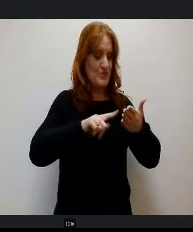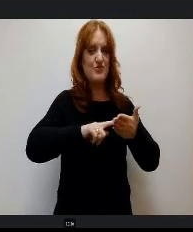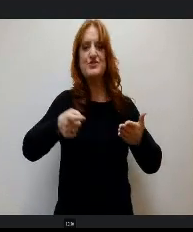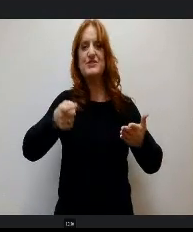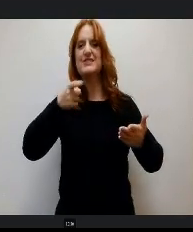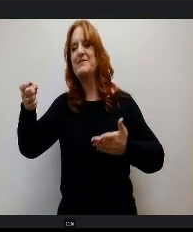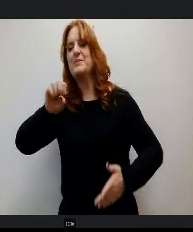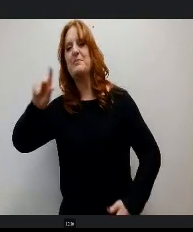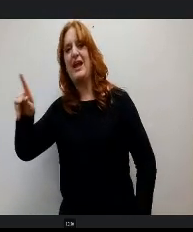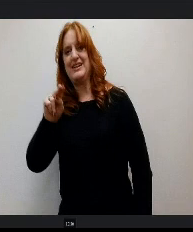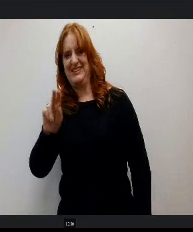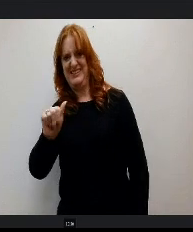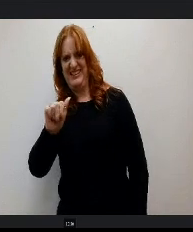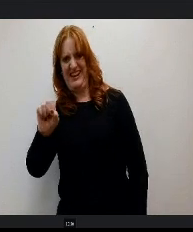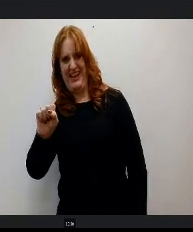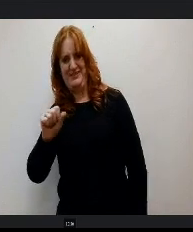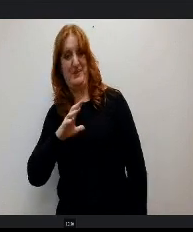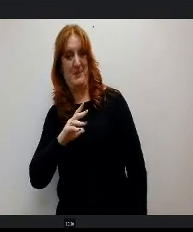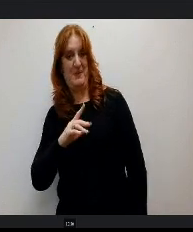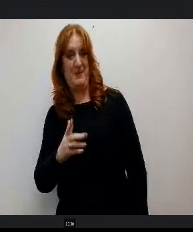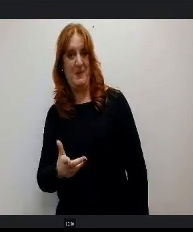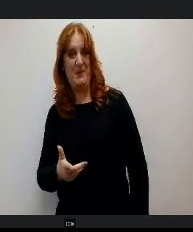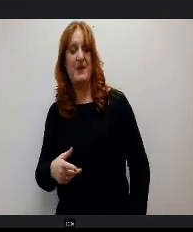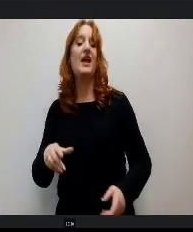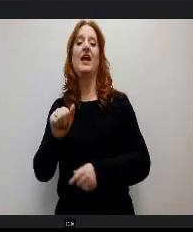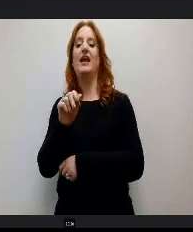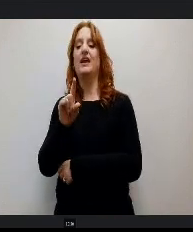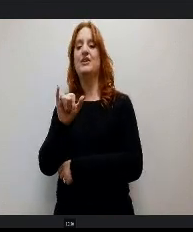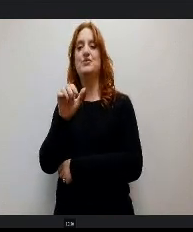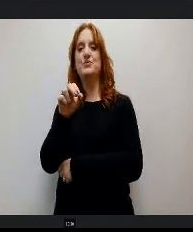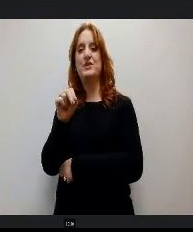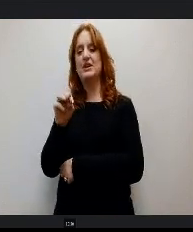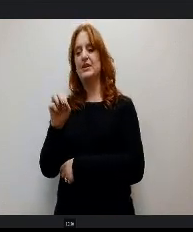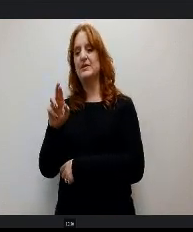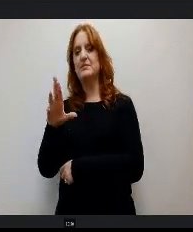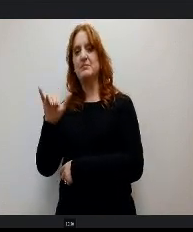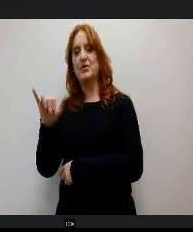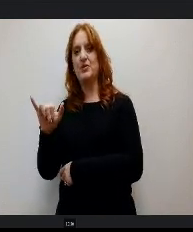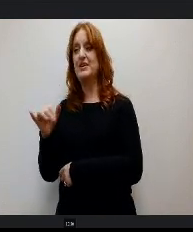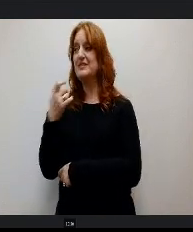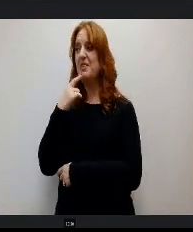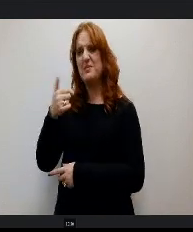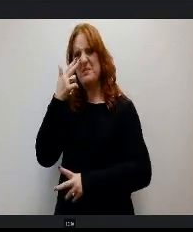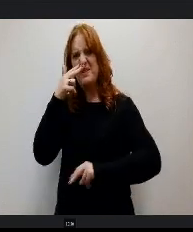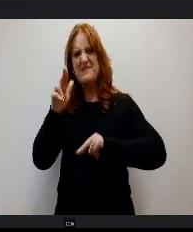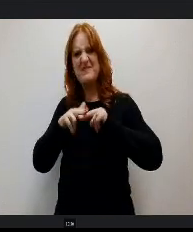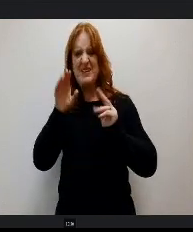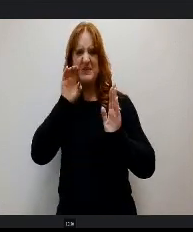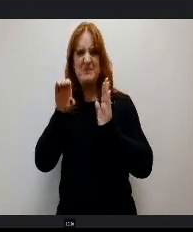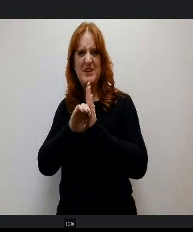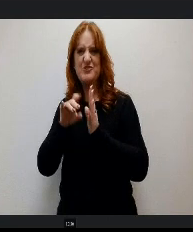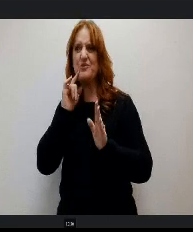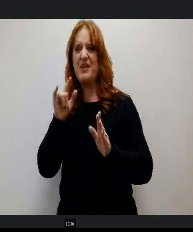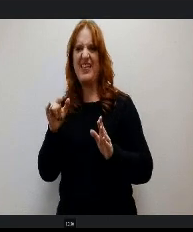Adrian Murrays had to send me this goes this will be make for a fun soup update Picture they got slimed by